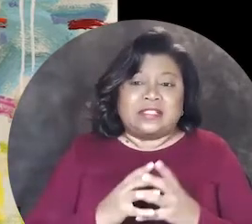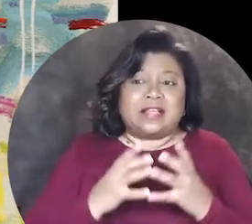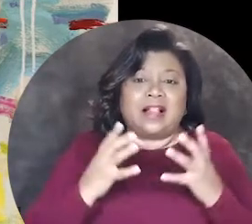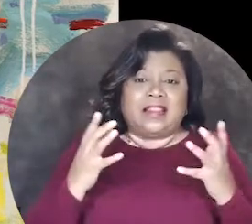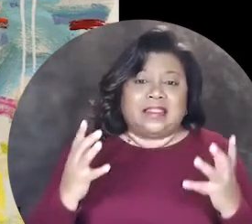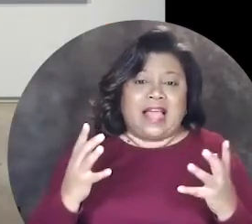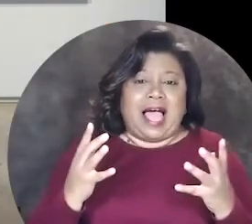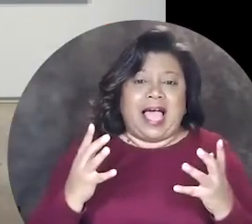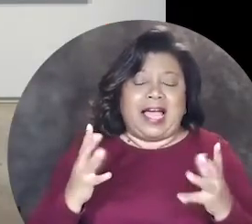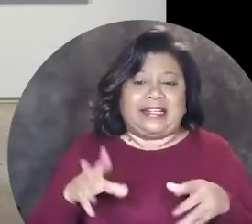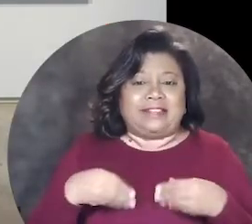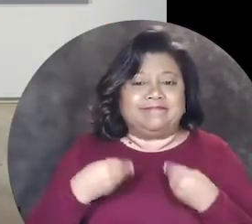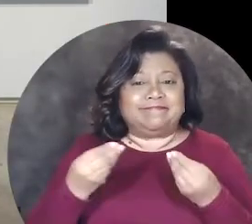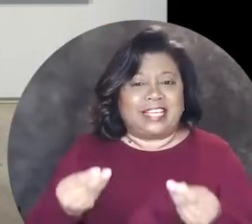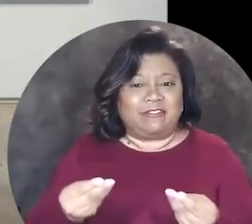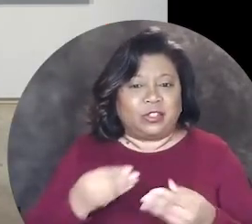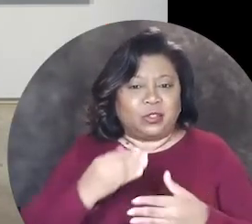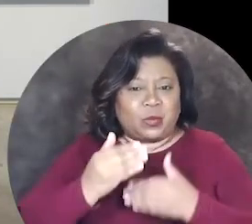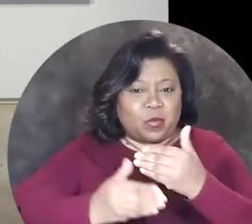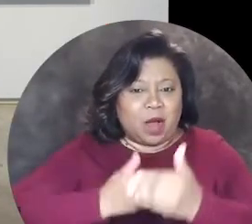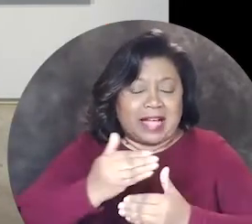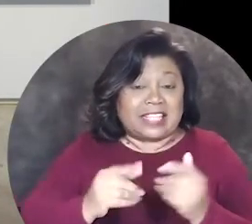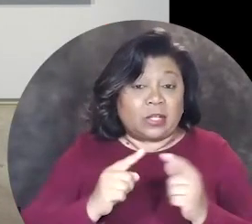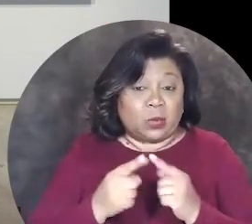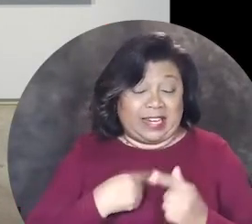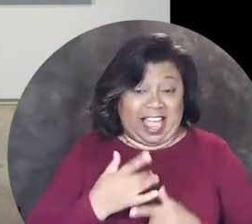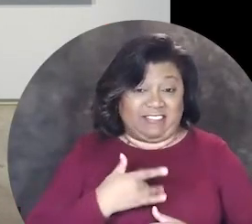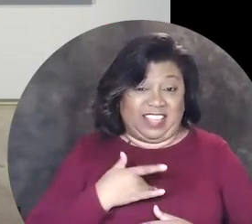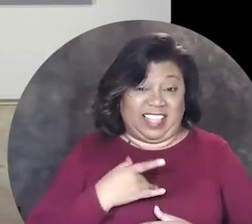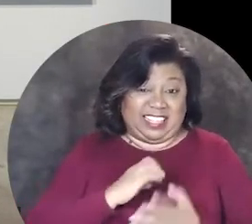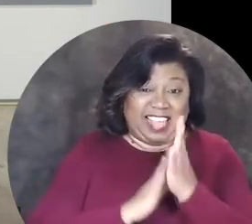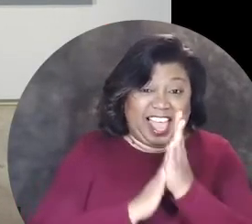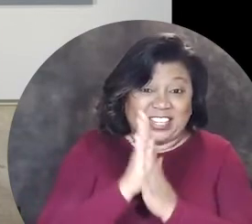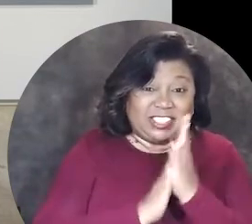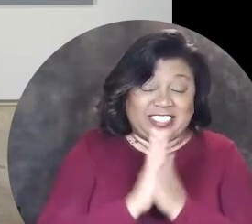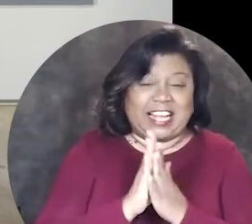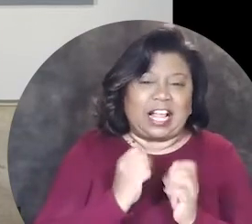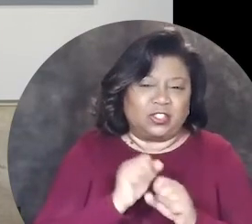there's a lot of giving in to the process so when I'm feeling energetic